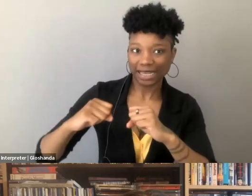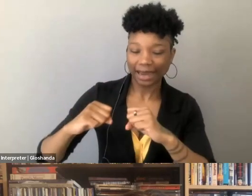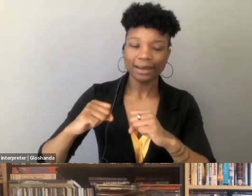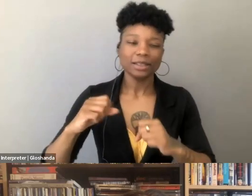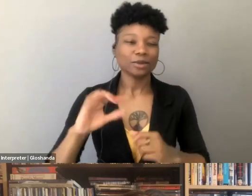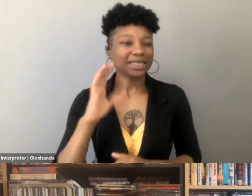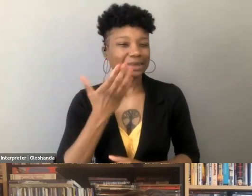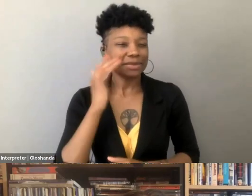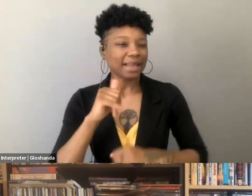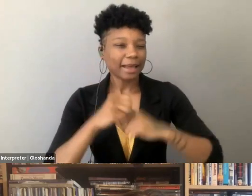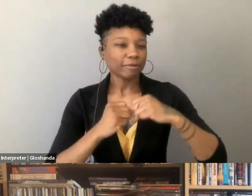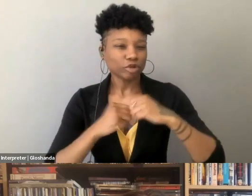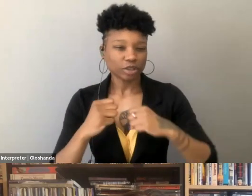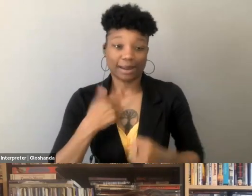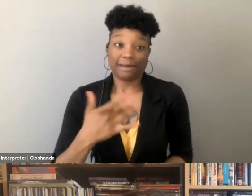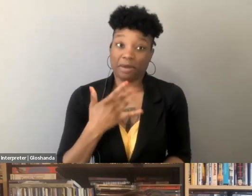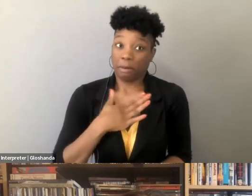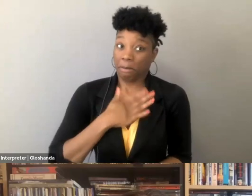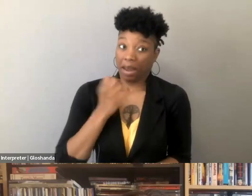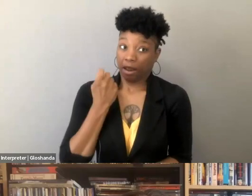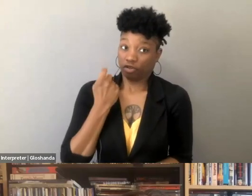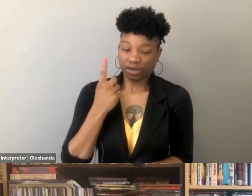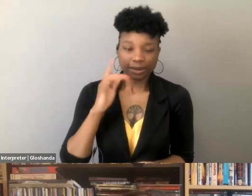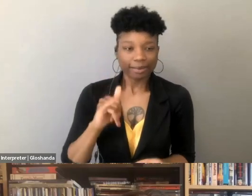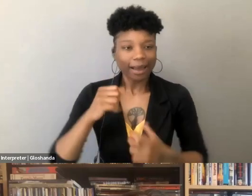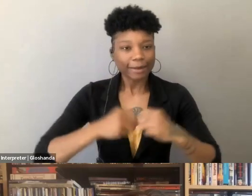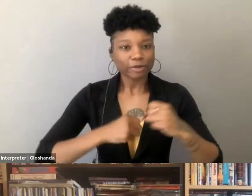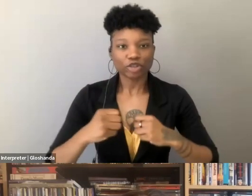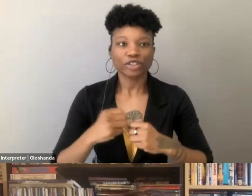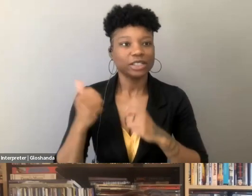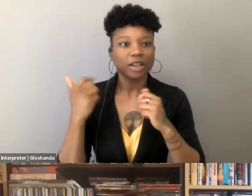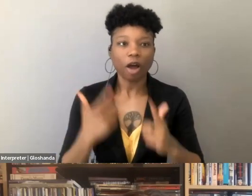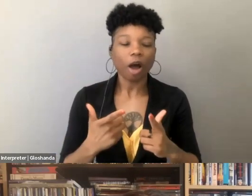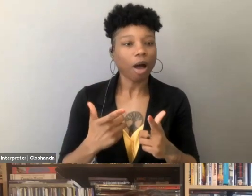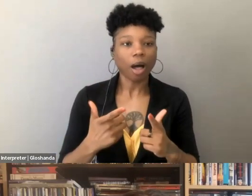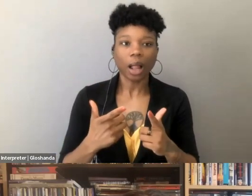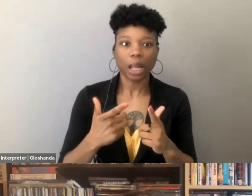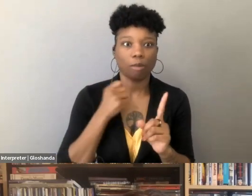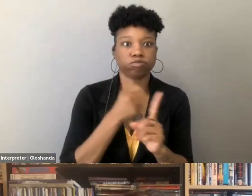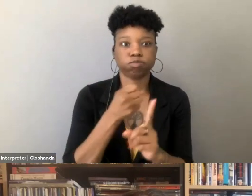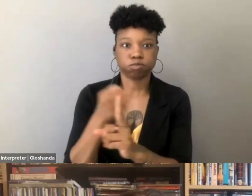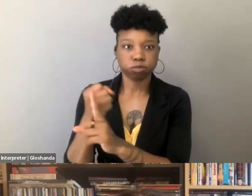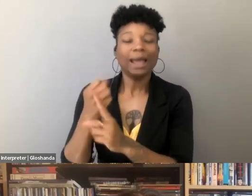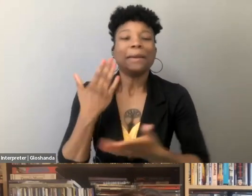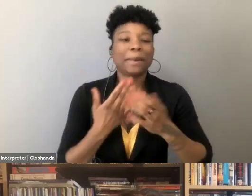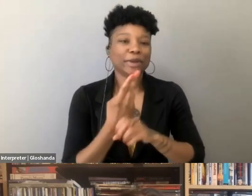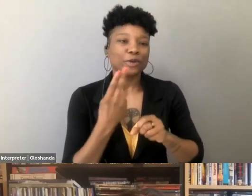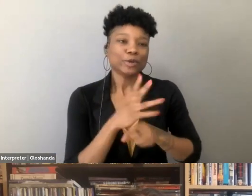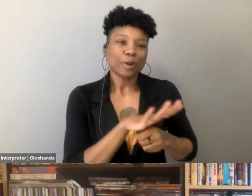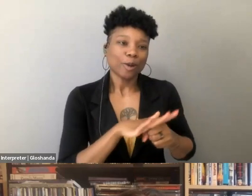I feel like part of the way I'm understanding it is it's all laying in weight, it's probably being utilized on a local scale